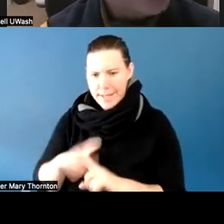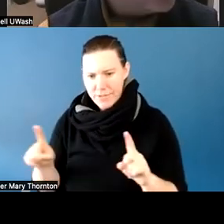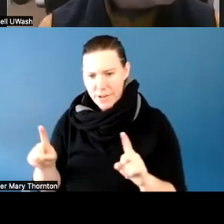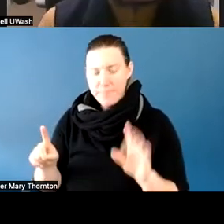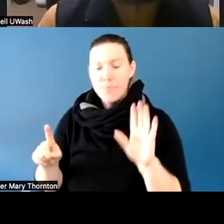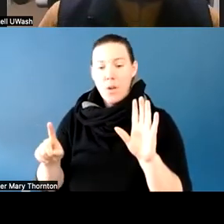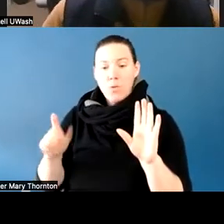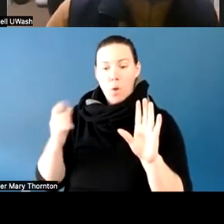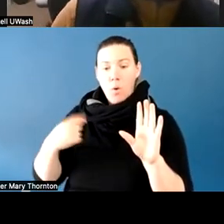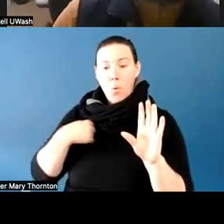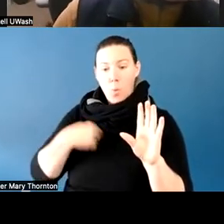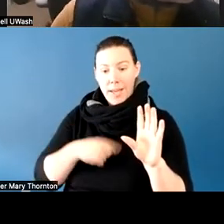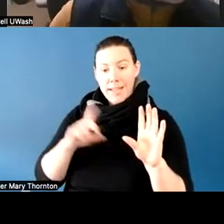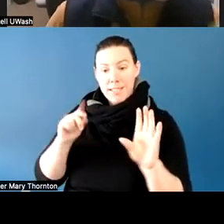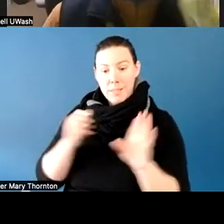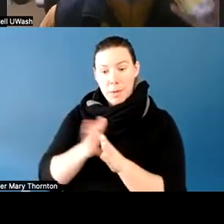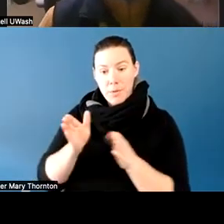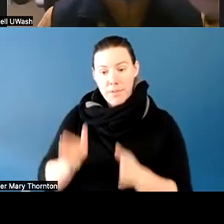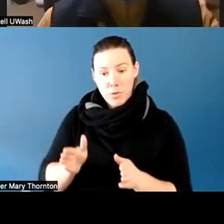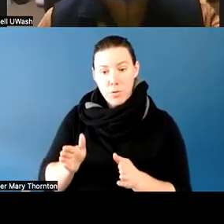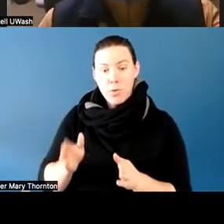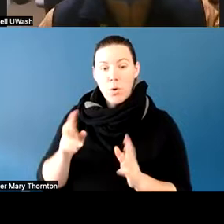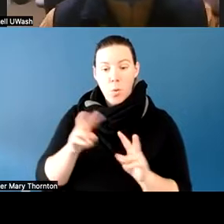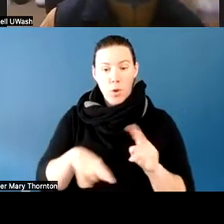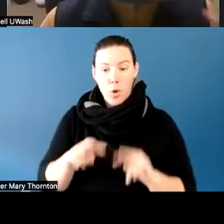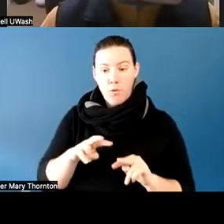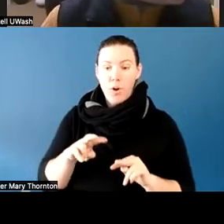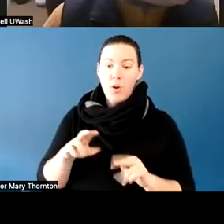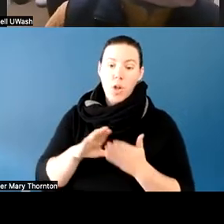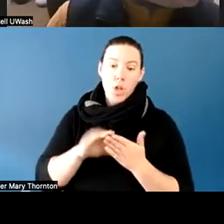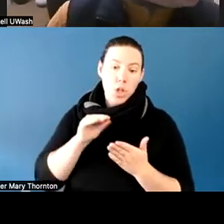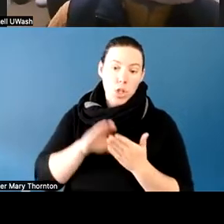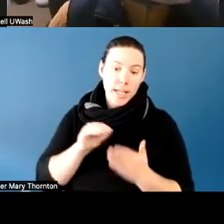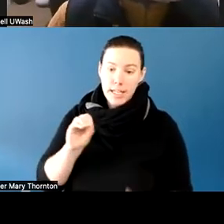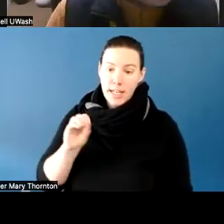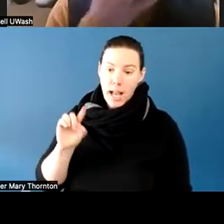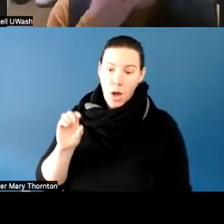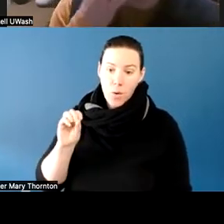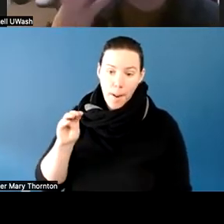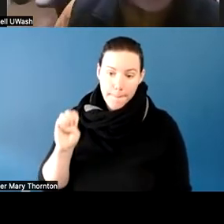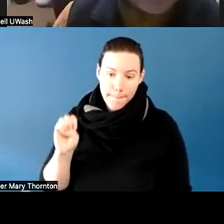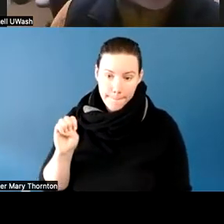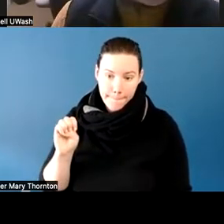is the learning outcomes for the course, and the students' accommodation, and how those meet.